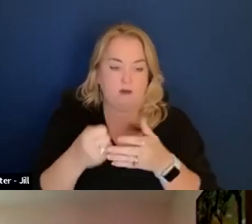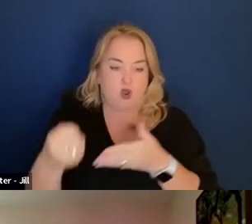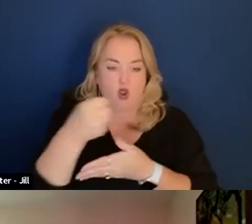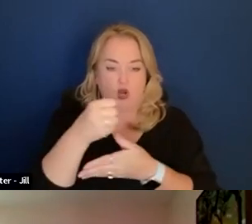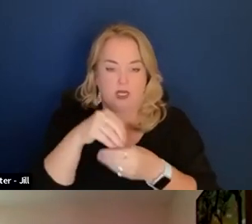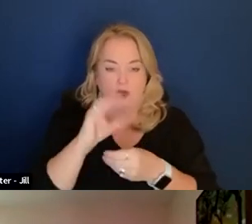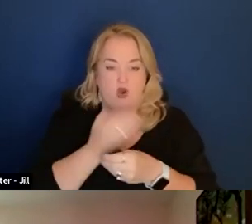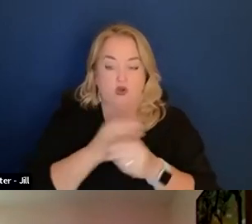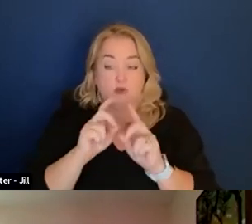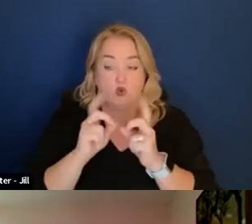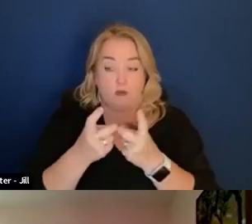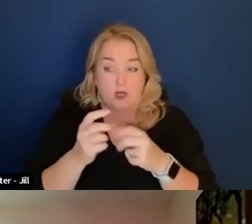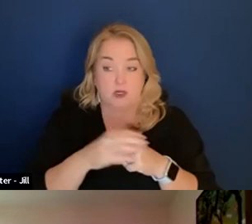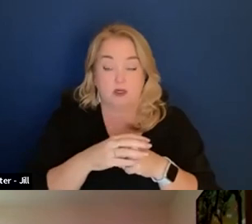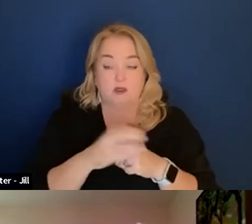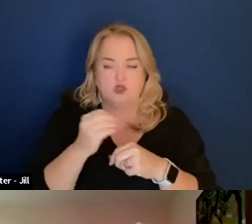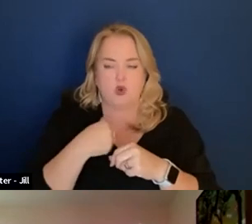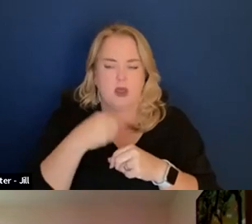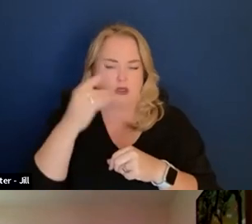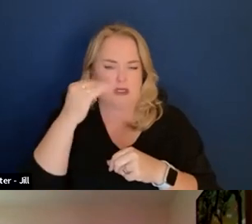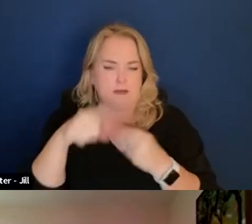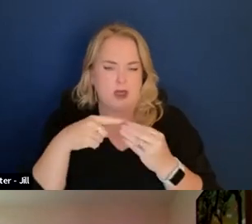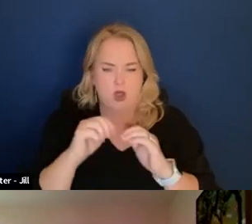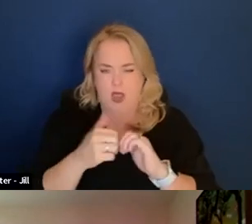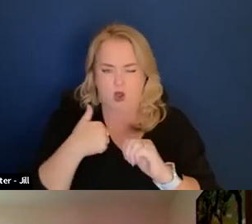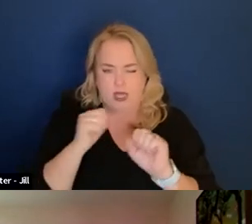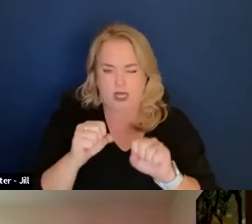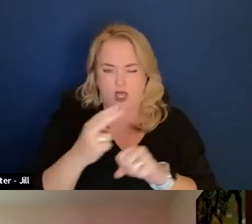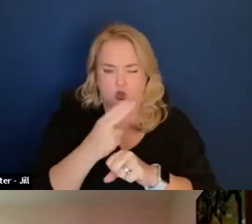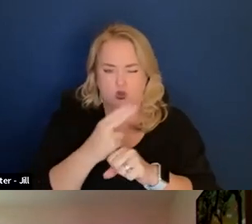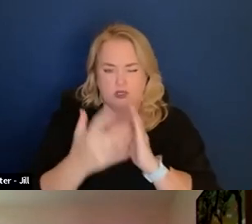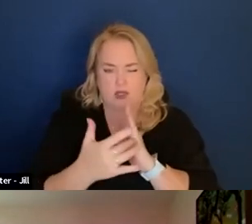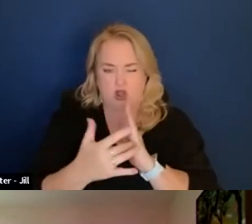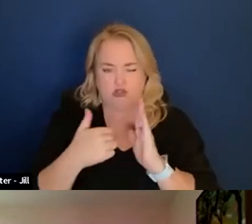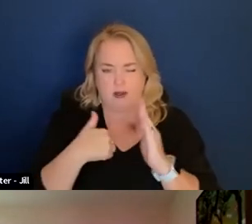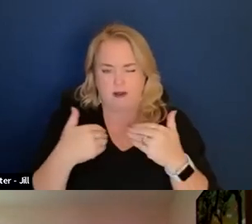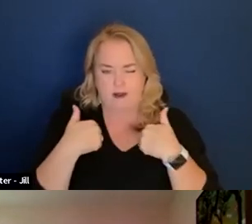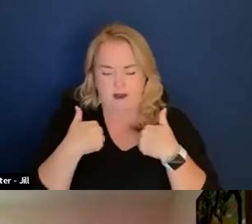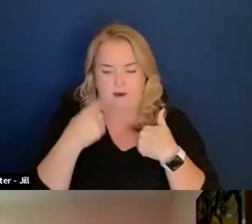And I was thinking how could I use the technology that I have to support that?